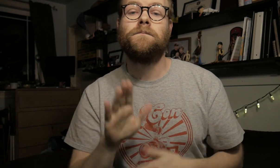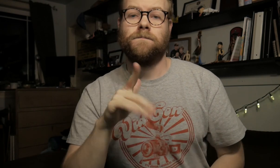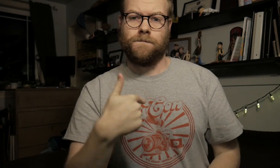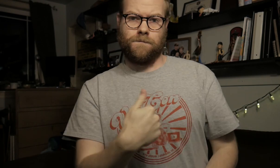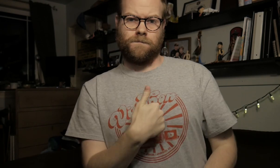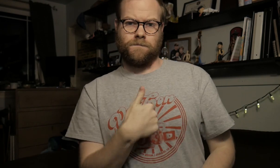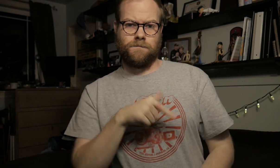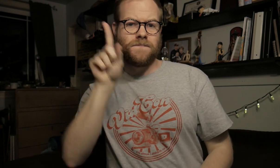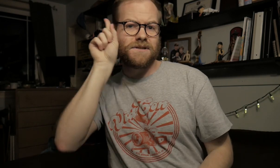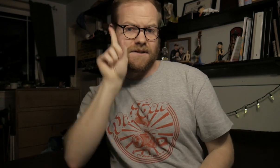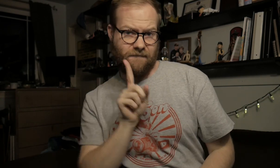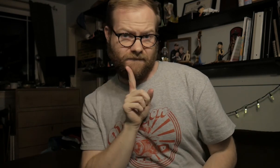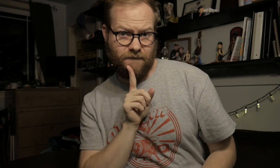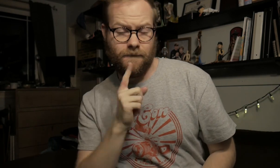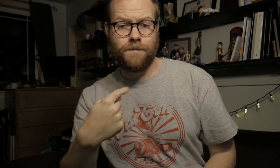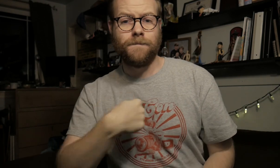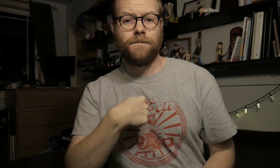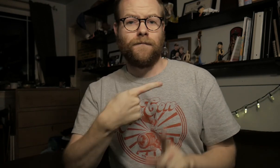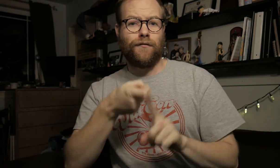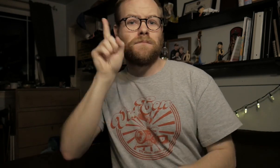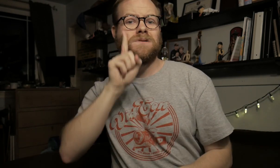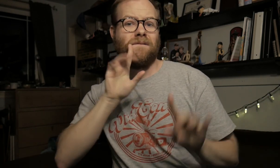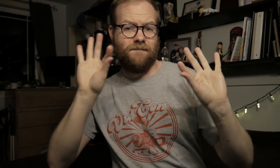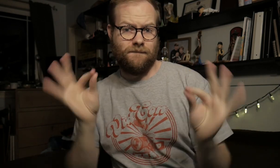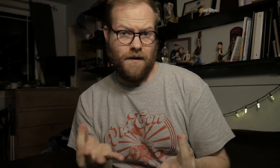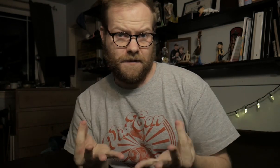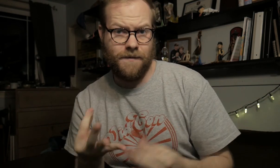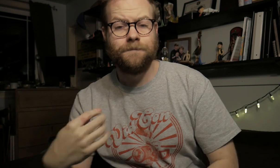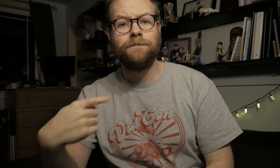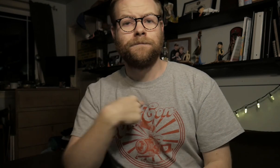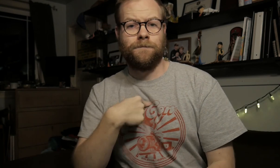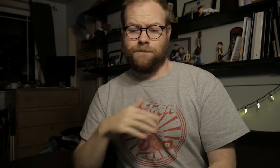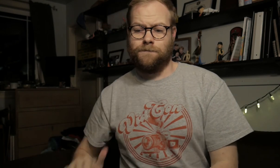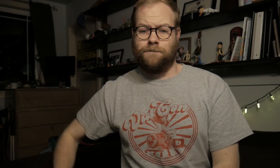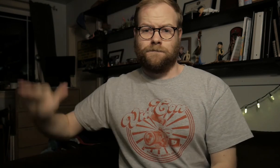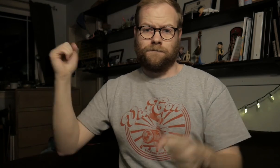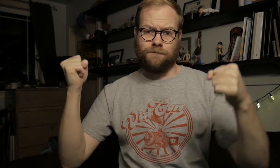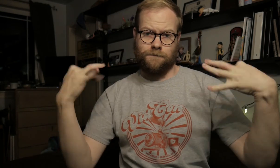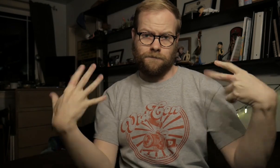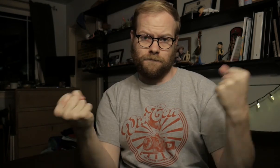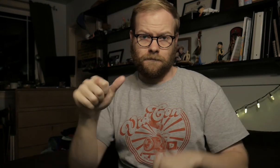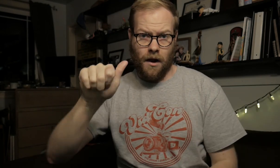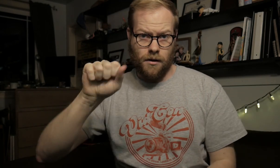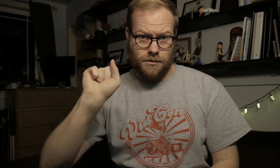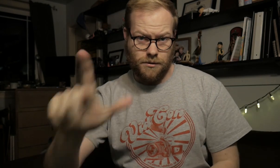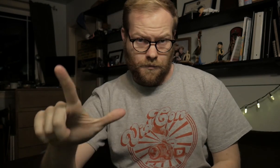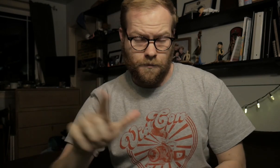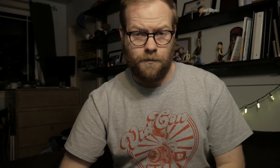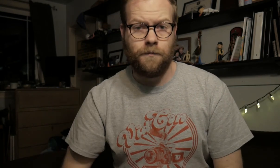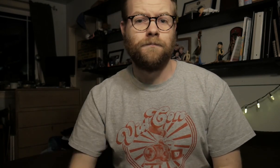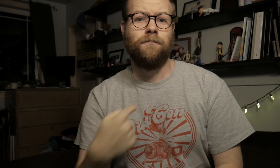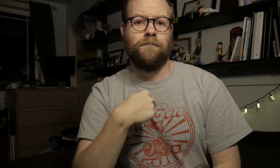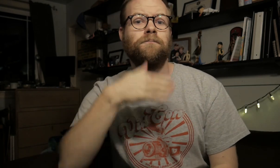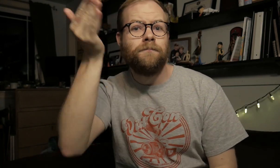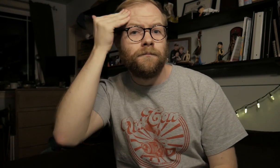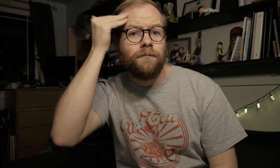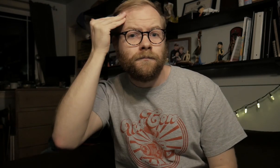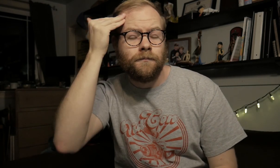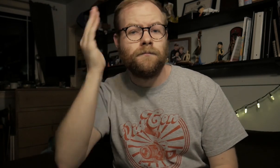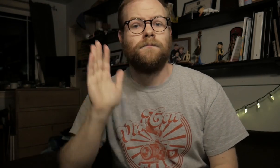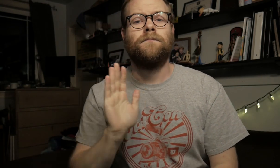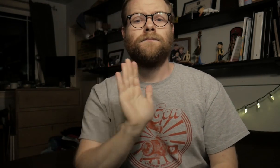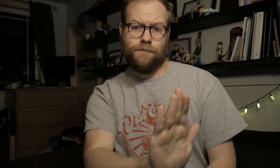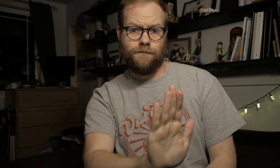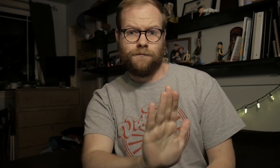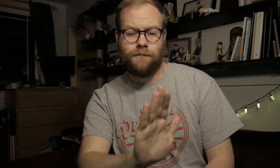(adopts an arrogant attitude) "I'm deaf. I'm from a deaf family. I grew up signing ASL. I know. Hush."